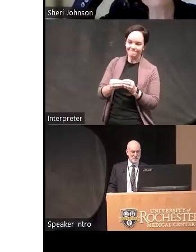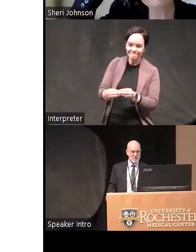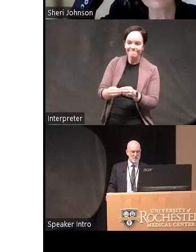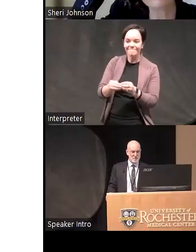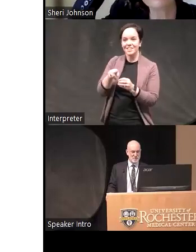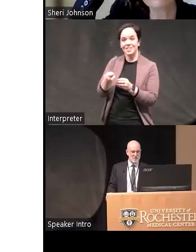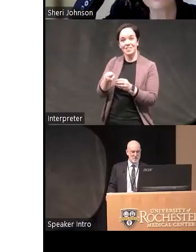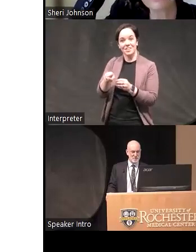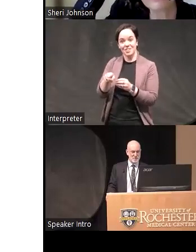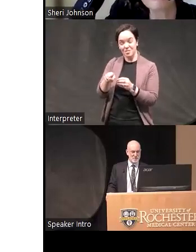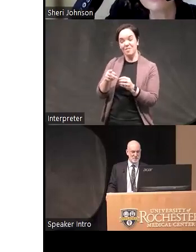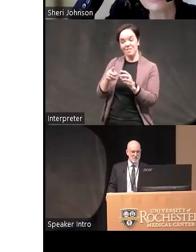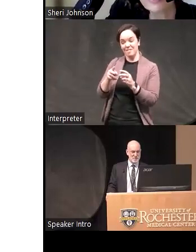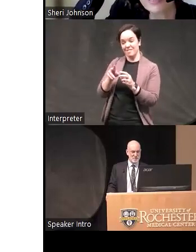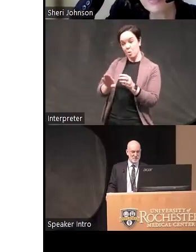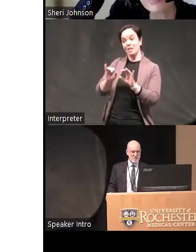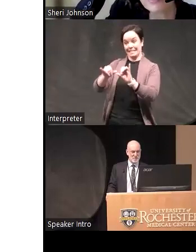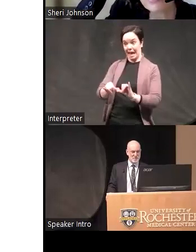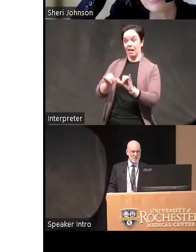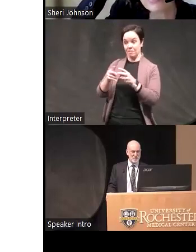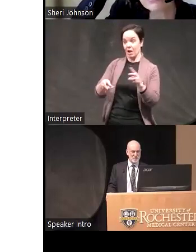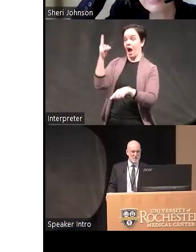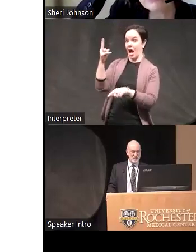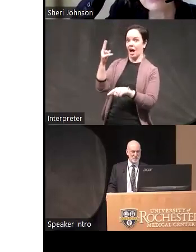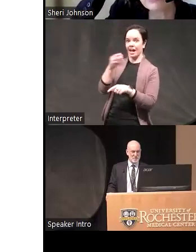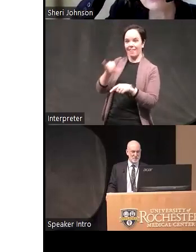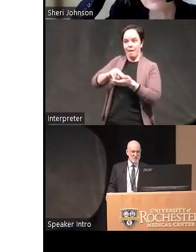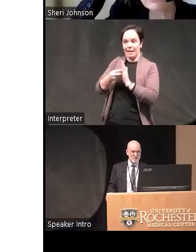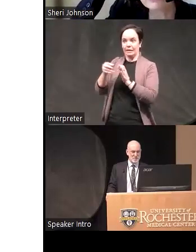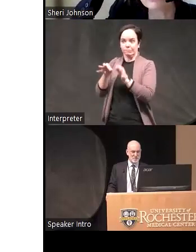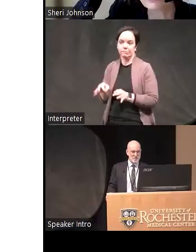on this scale and here's what I think it means and yet clients are Overjoyed